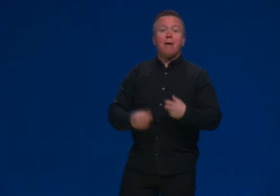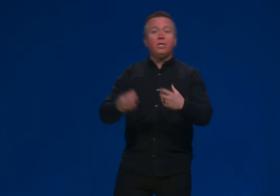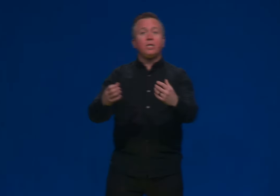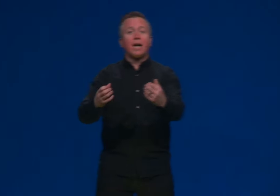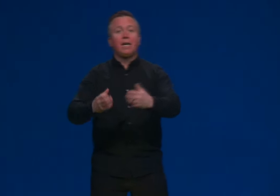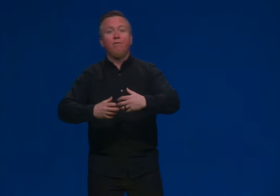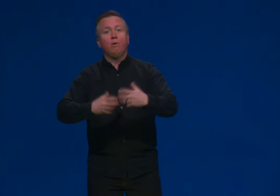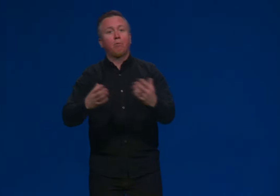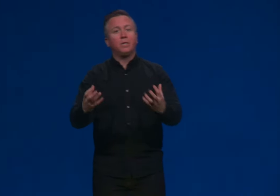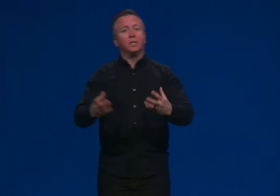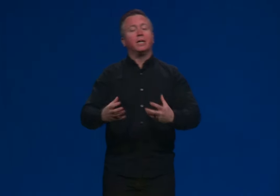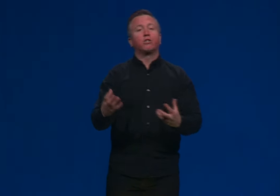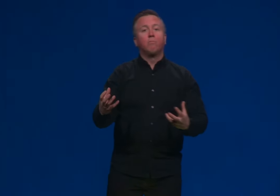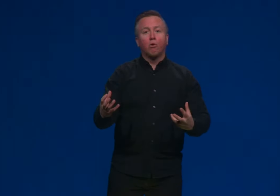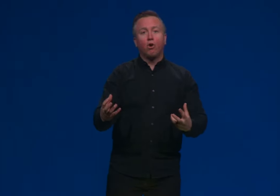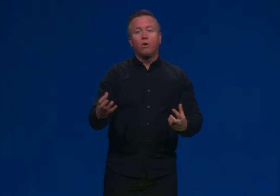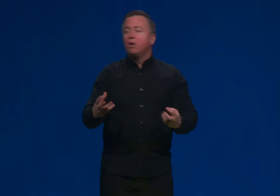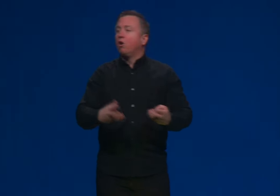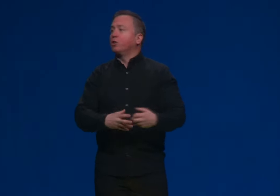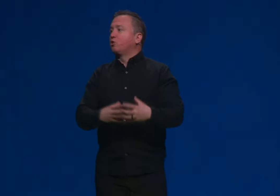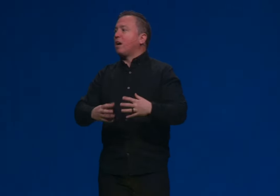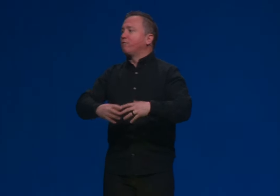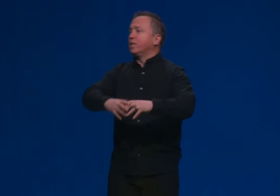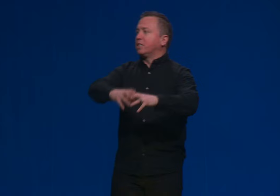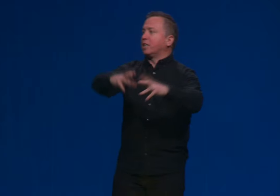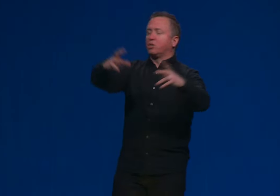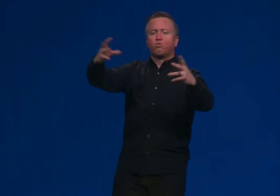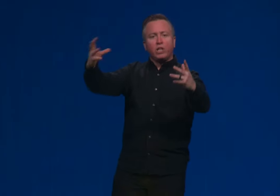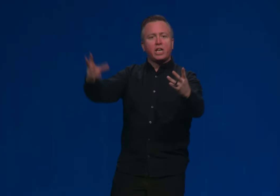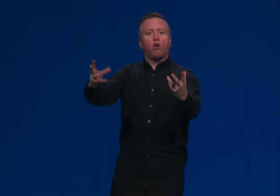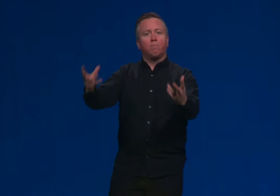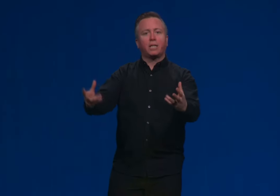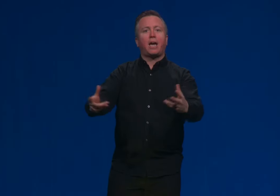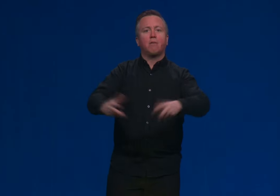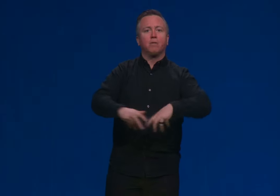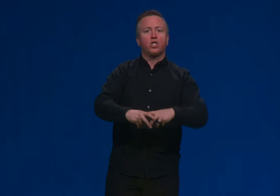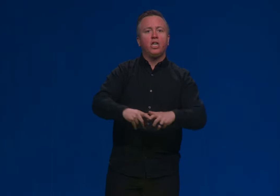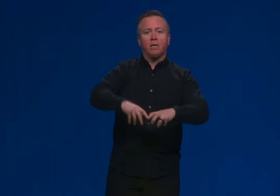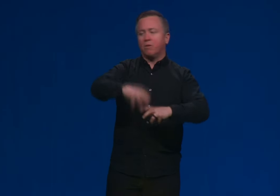Imagine I give you a present and tomorrow on your driveway is like this really complicated machine